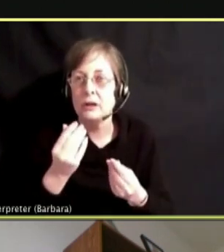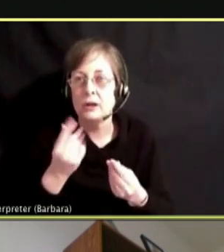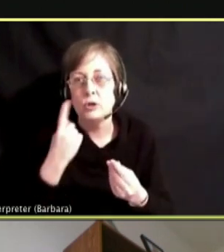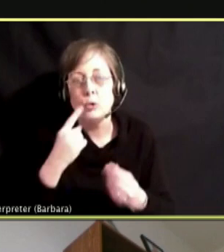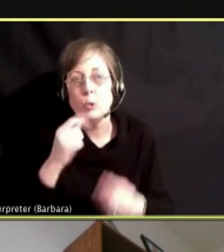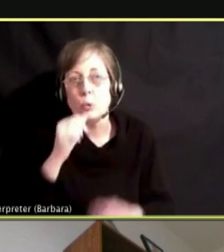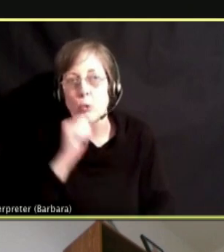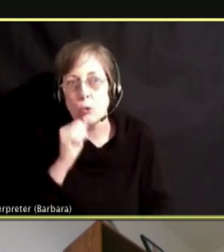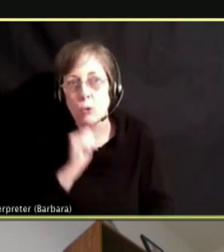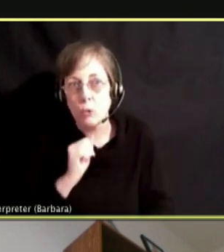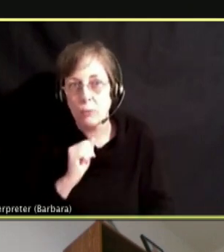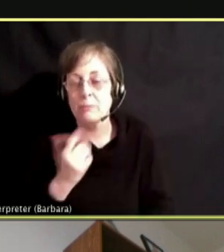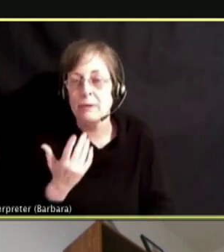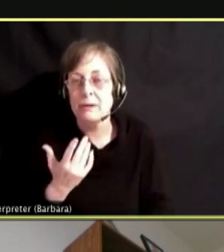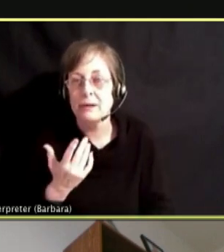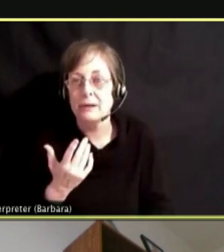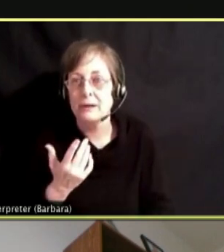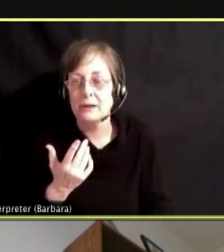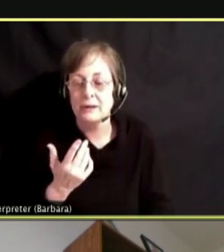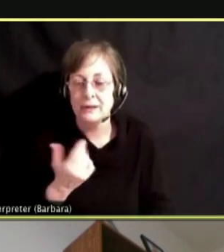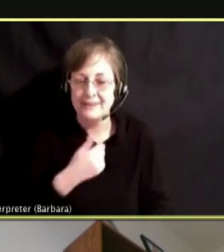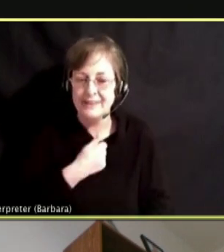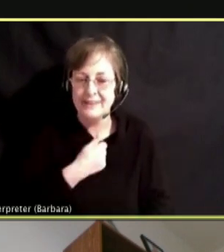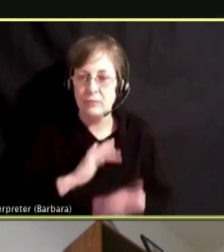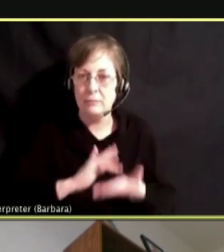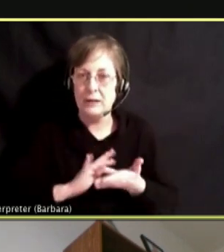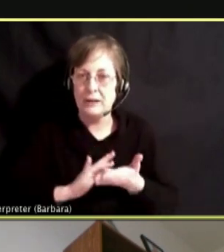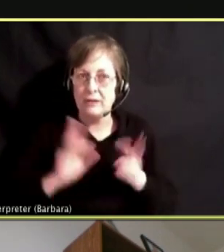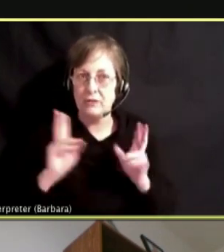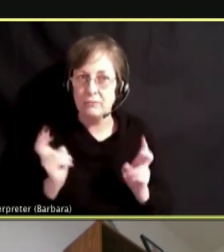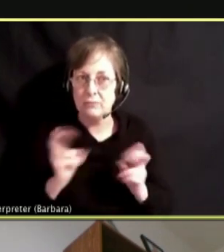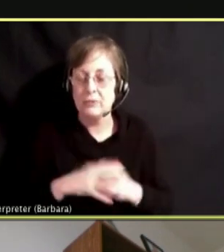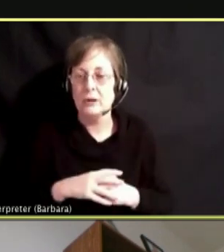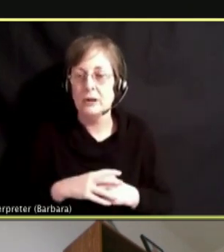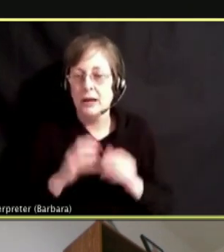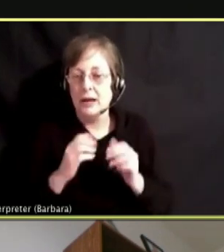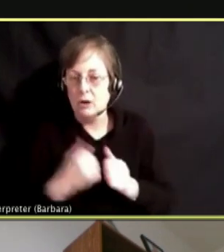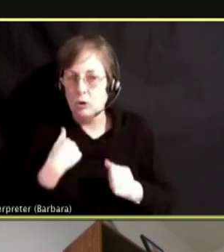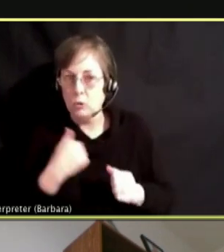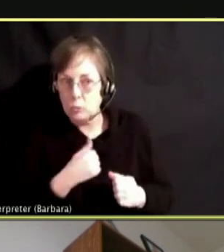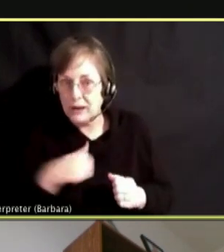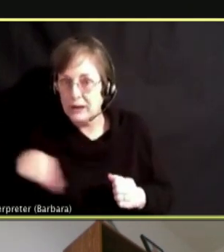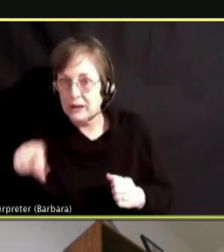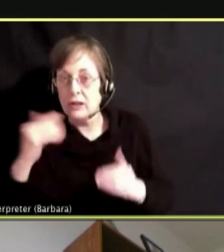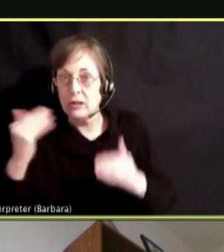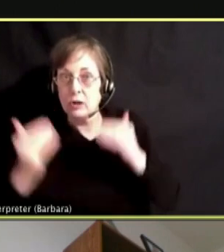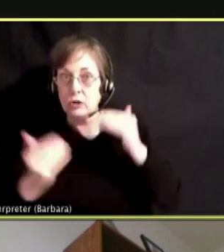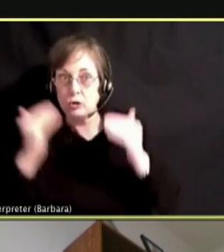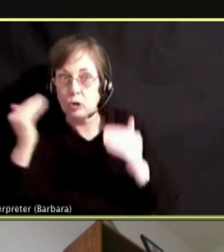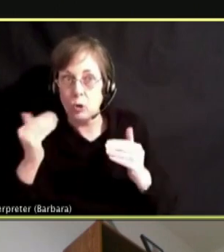A SENSE OF SELF MEDICATION. AND SO WHAT CAN WE DO AS THE ADULTS IN THE BUILDING TO PROVIDE SUPPORT GOVERNMENT THERE